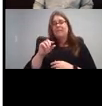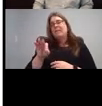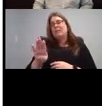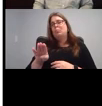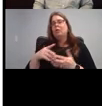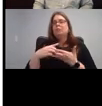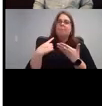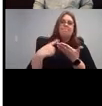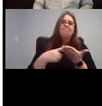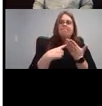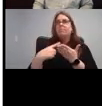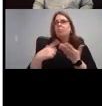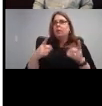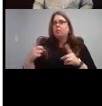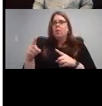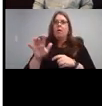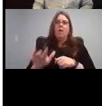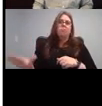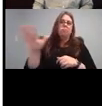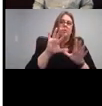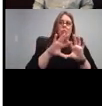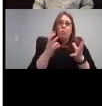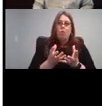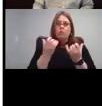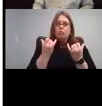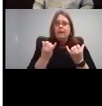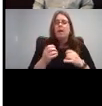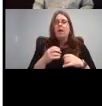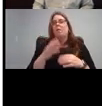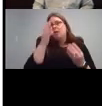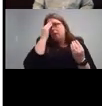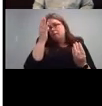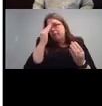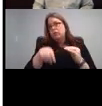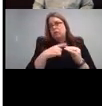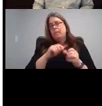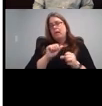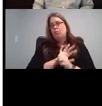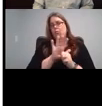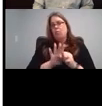on in the world right now. Information about the Coronavirus, etc.